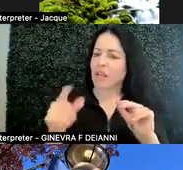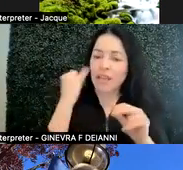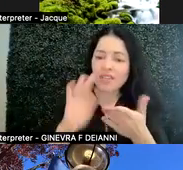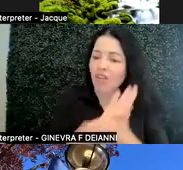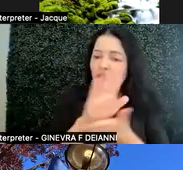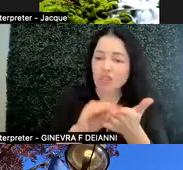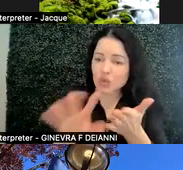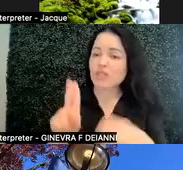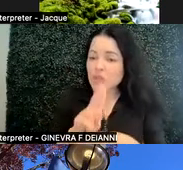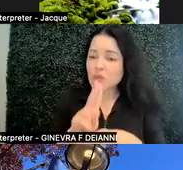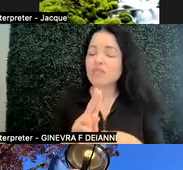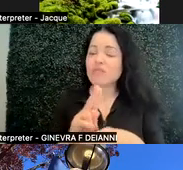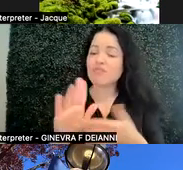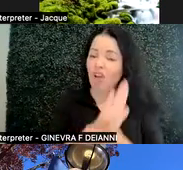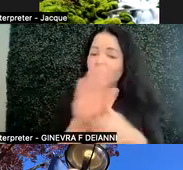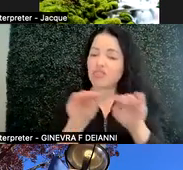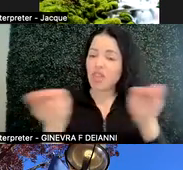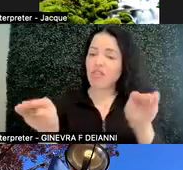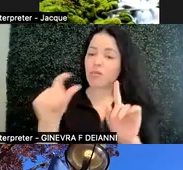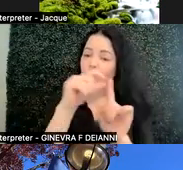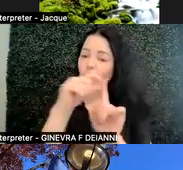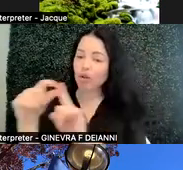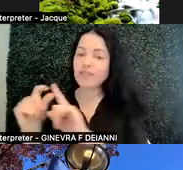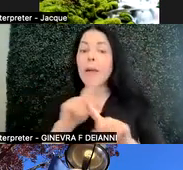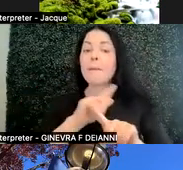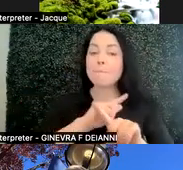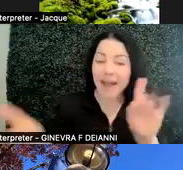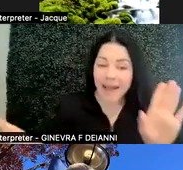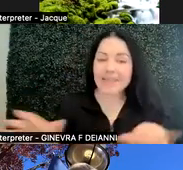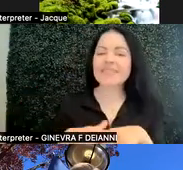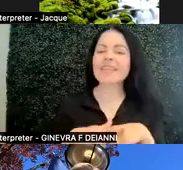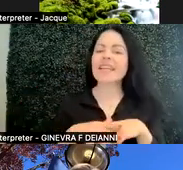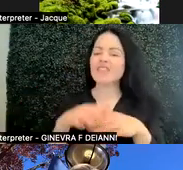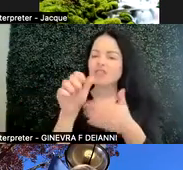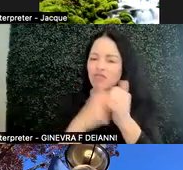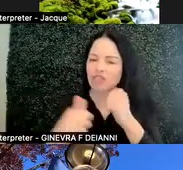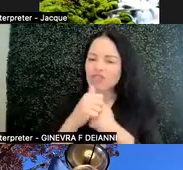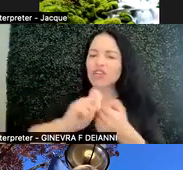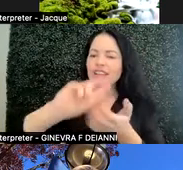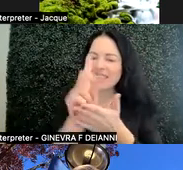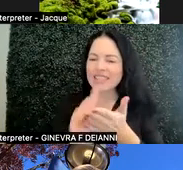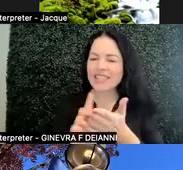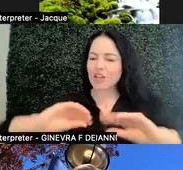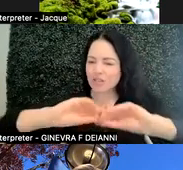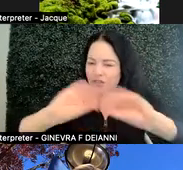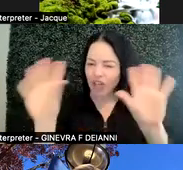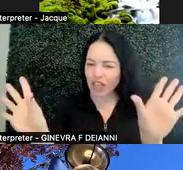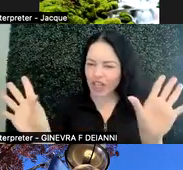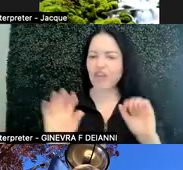But it is a communication that's wording structure and design are so clear that the intended users can readily